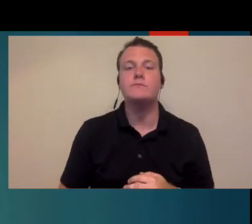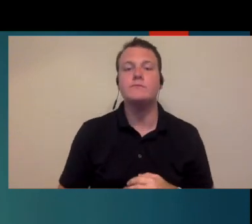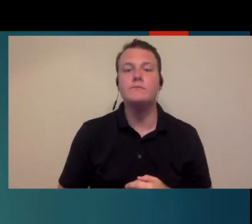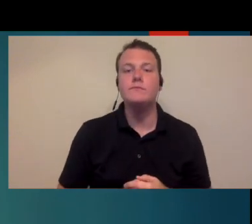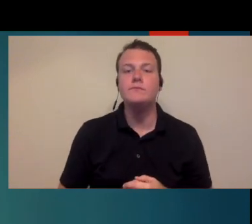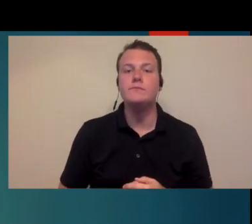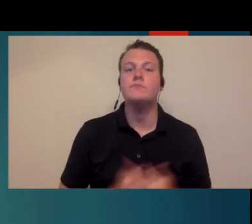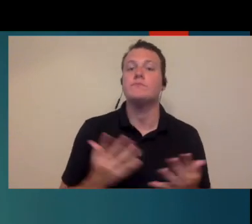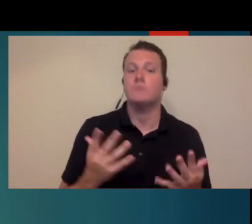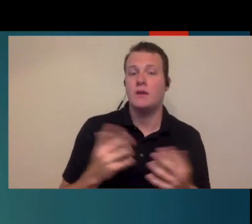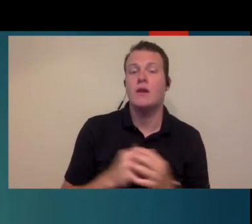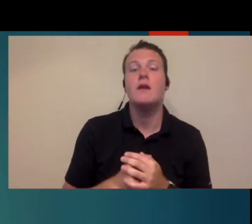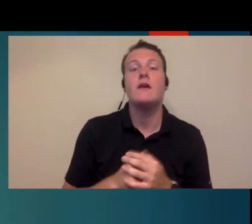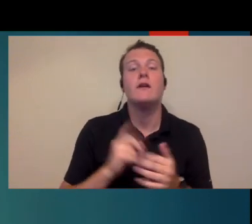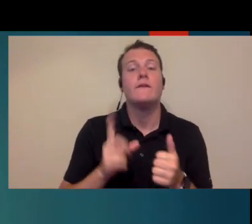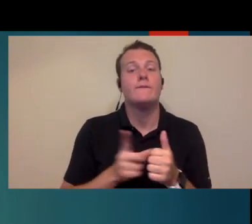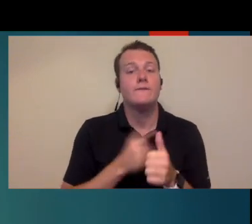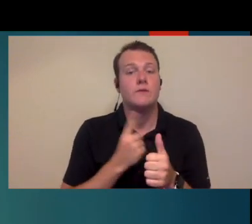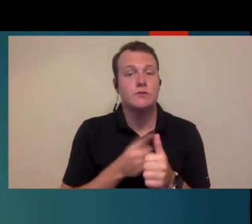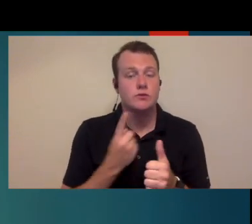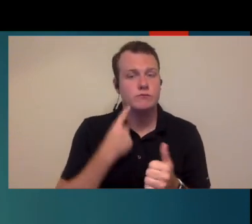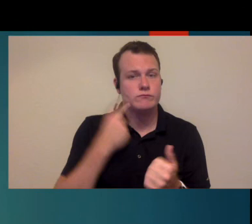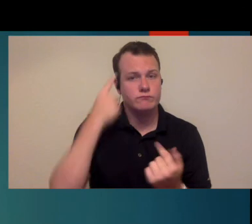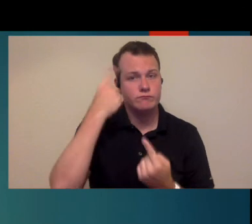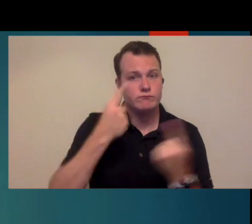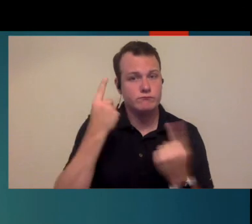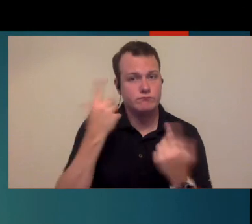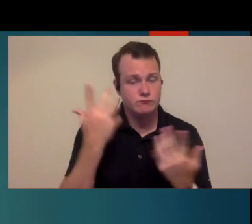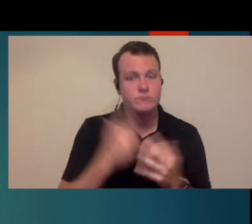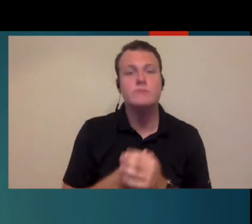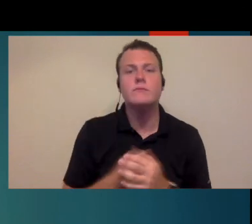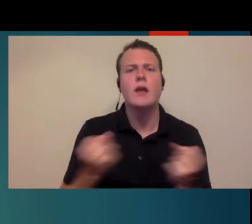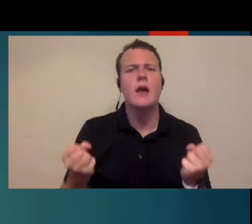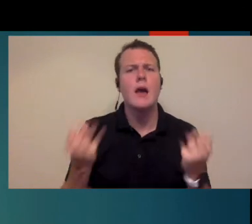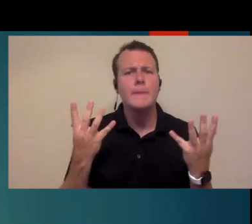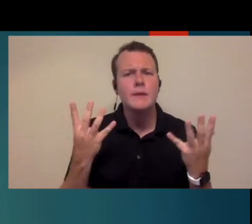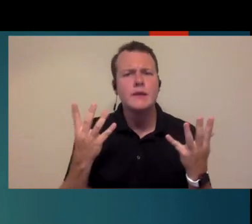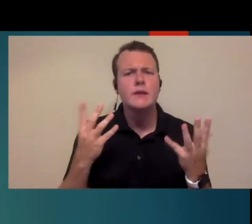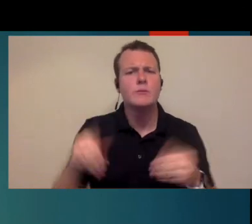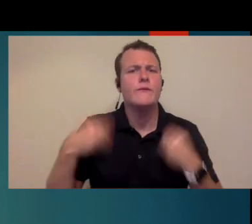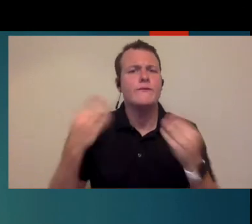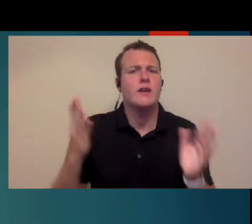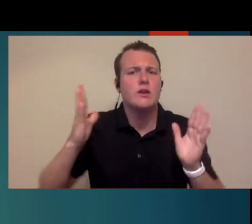so um first couple of things don't want to think through is how many providers